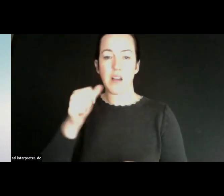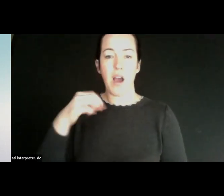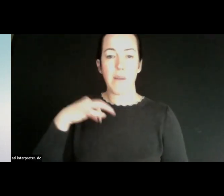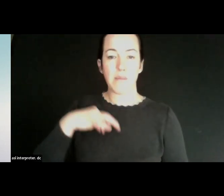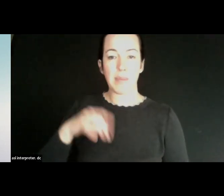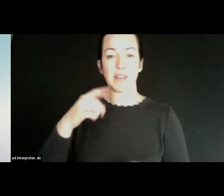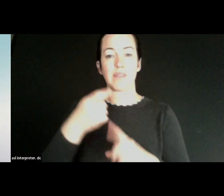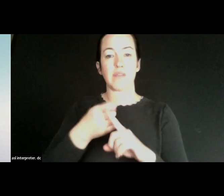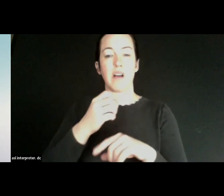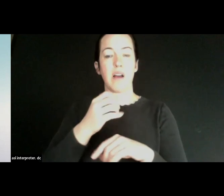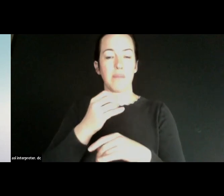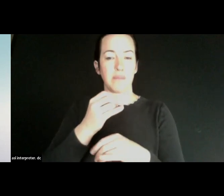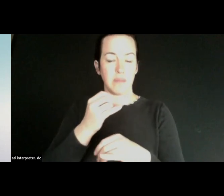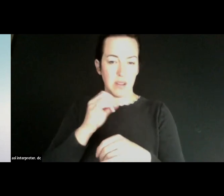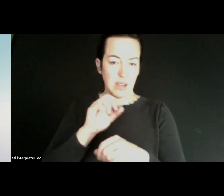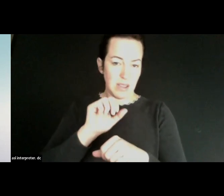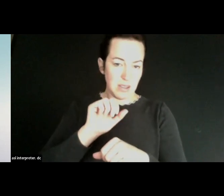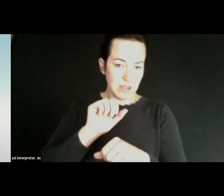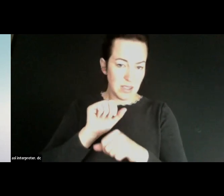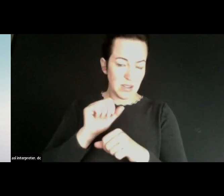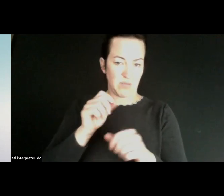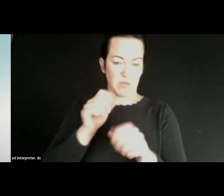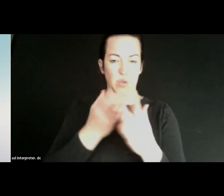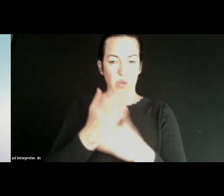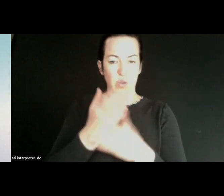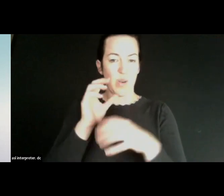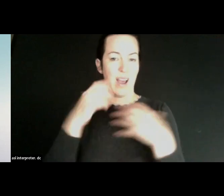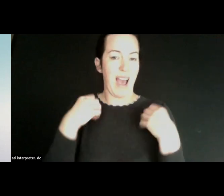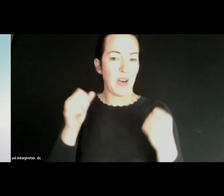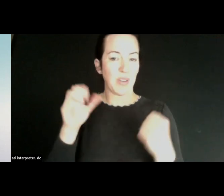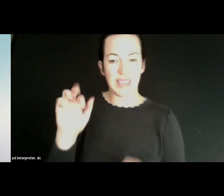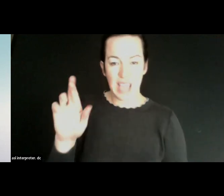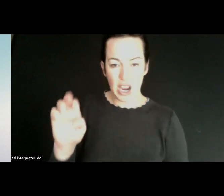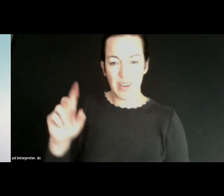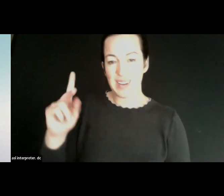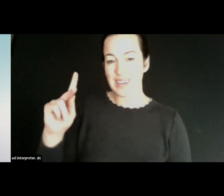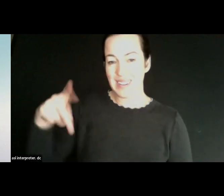organizations and from health care. We have Kaiser, for example, as an industry partner